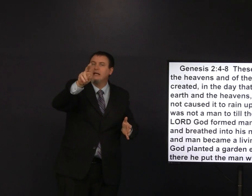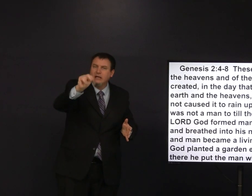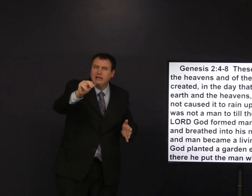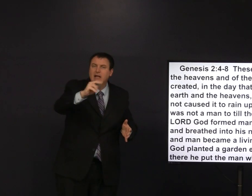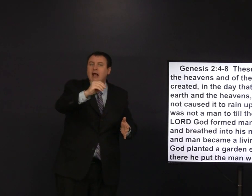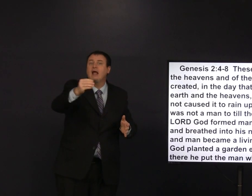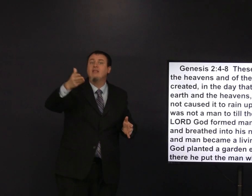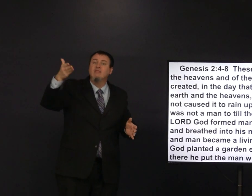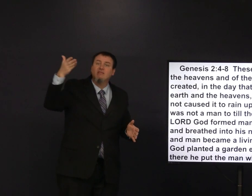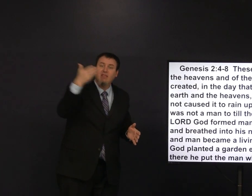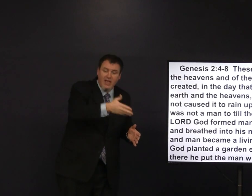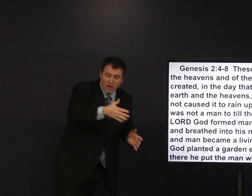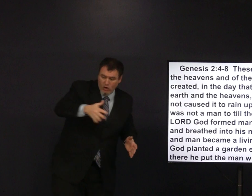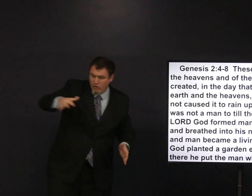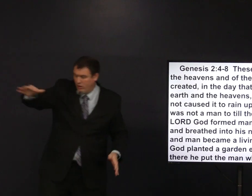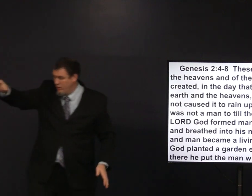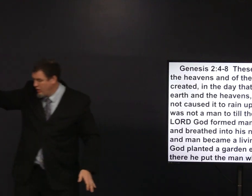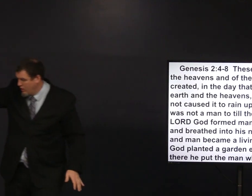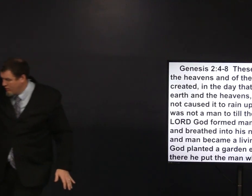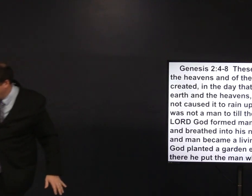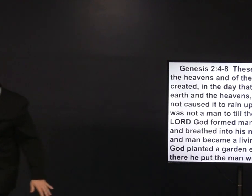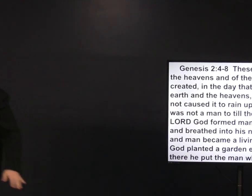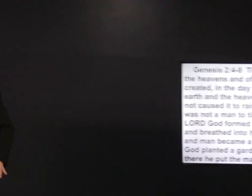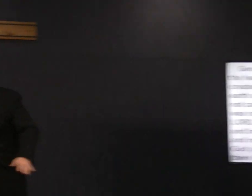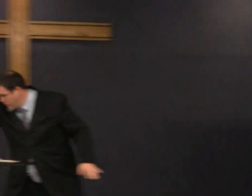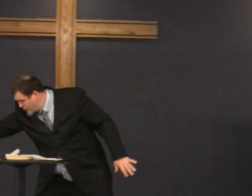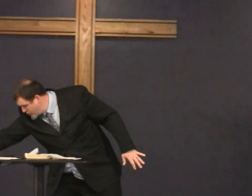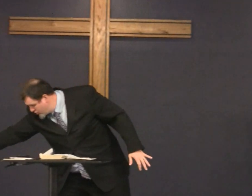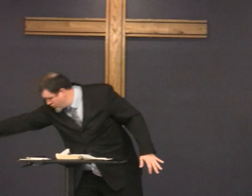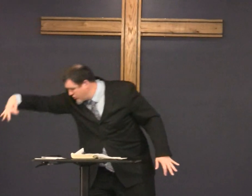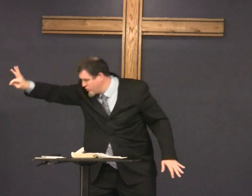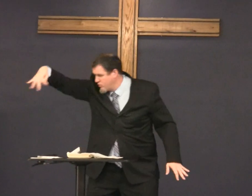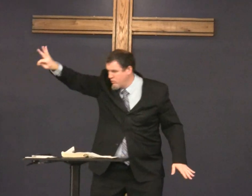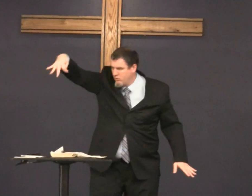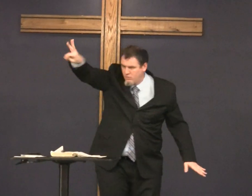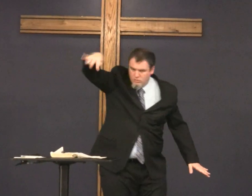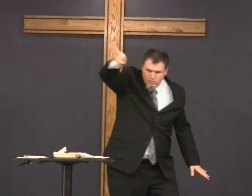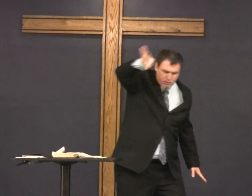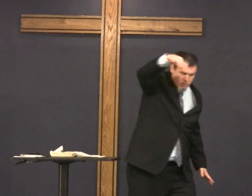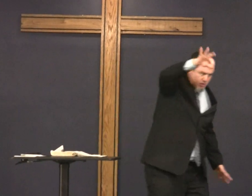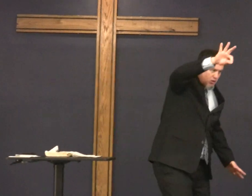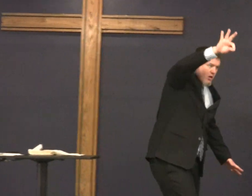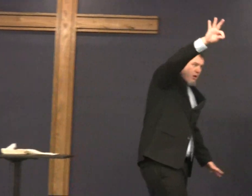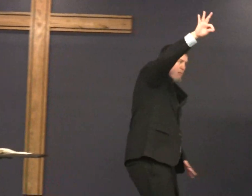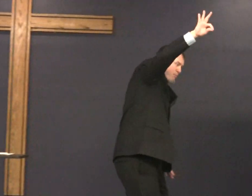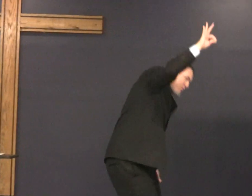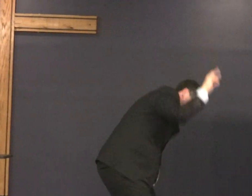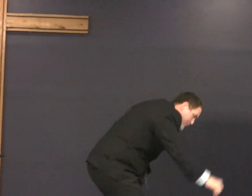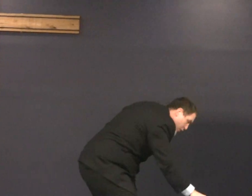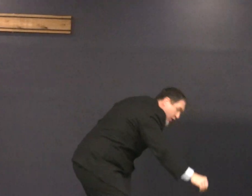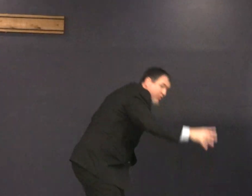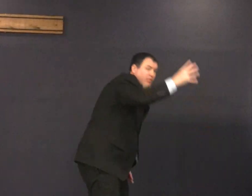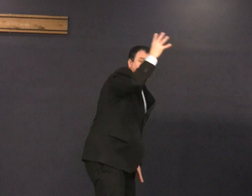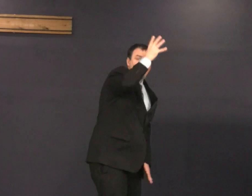Eastward in Eden and there he put the man whom he had formed